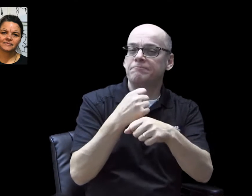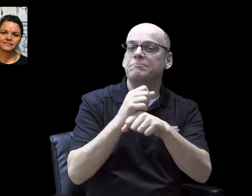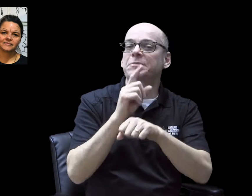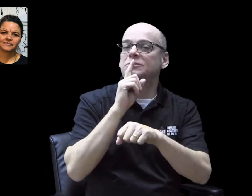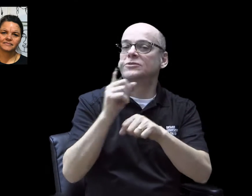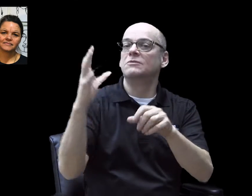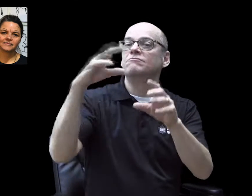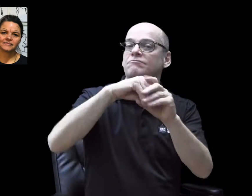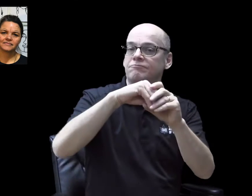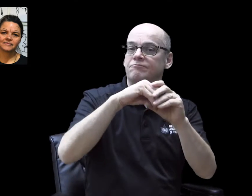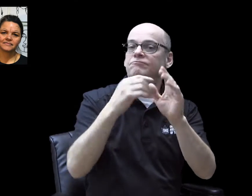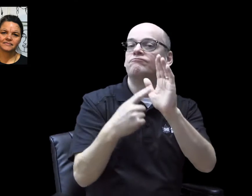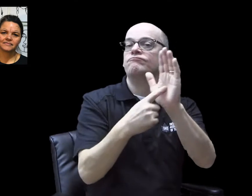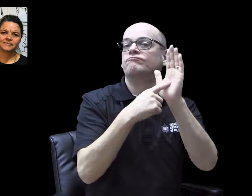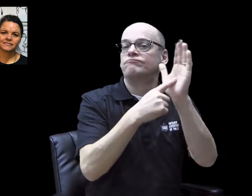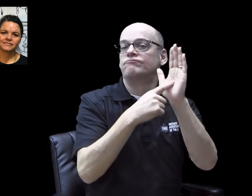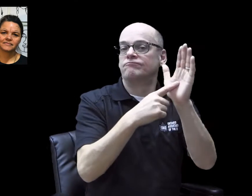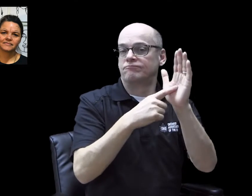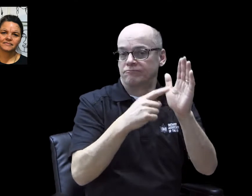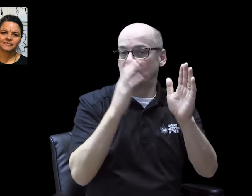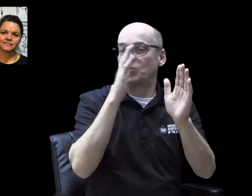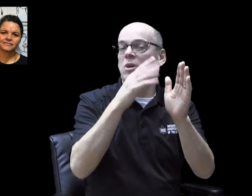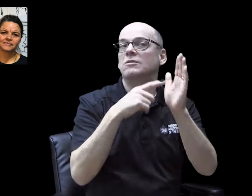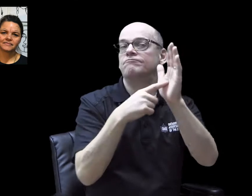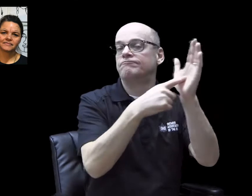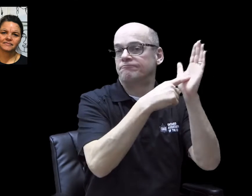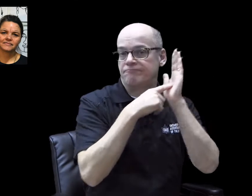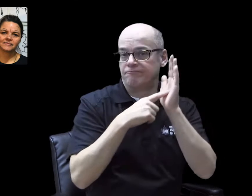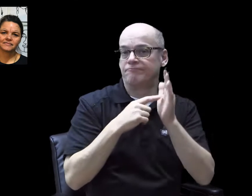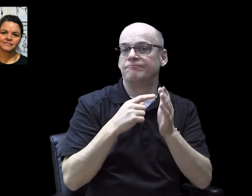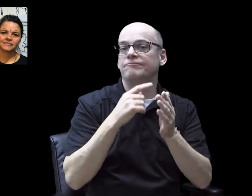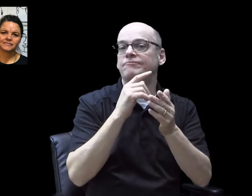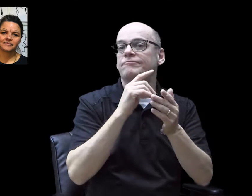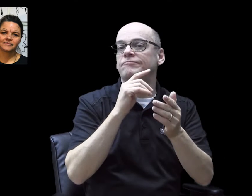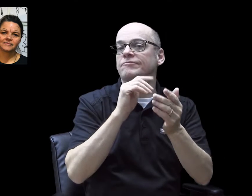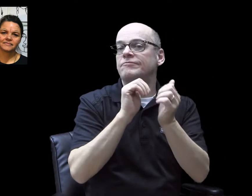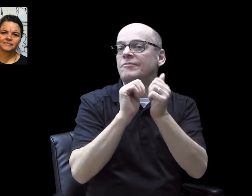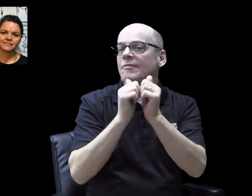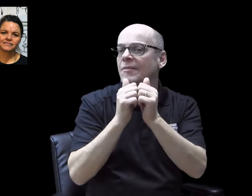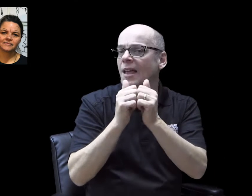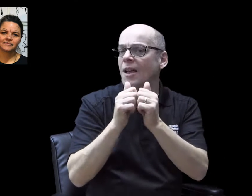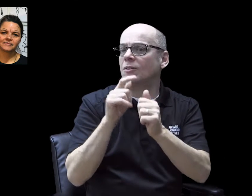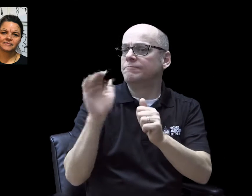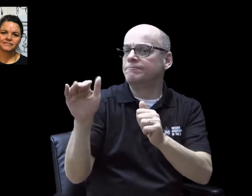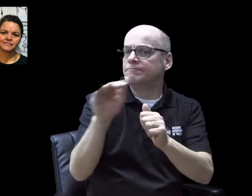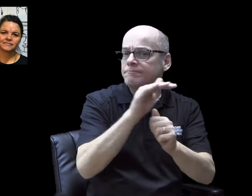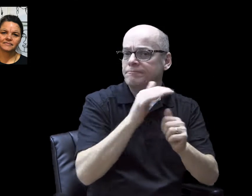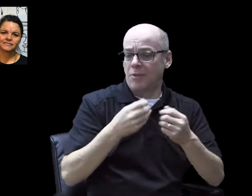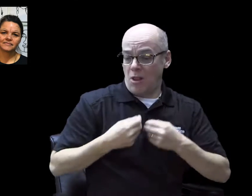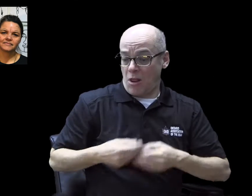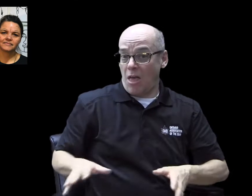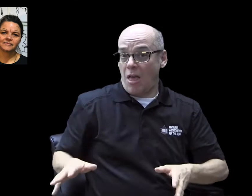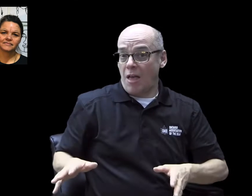The objects they create will become part of an exhibition.